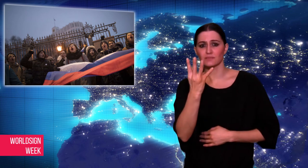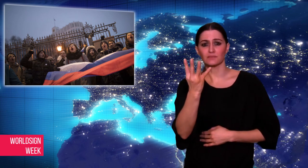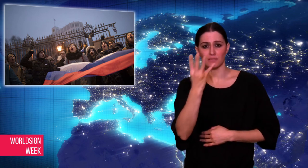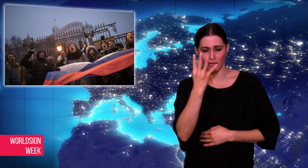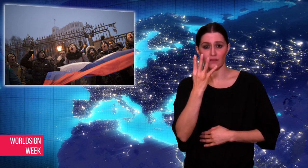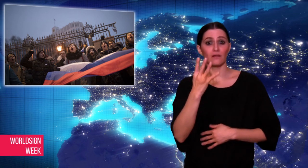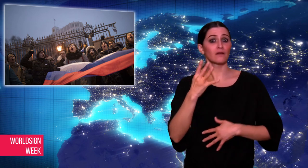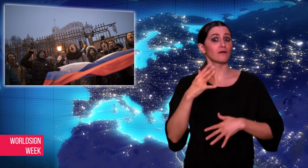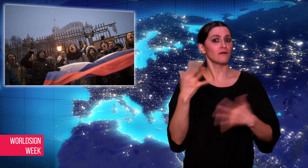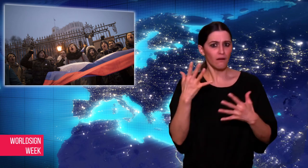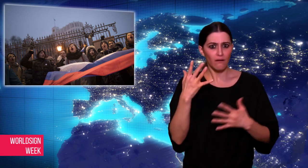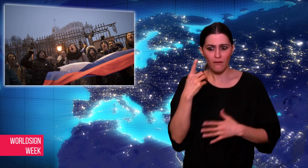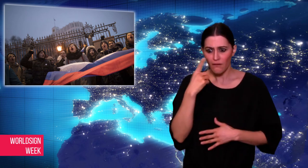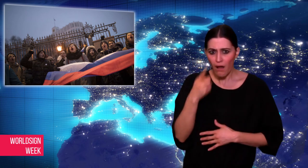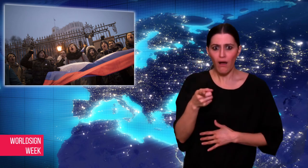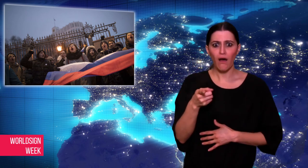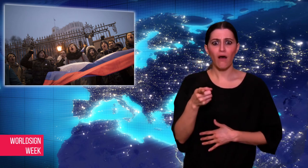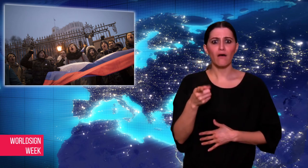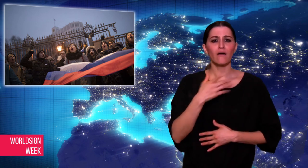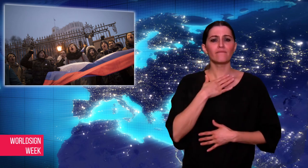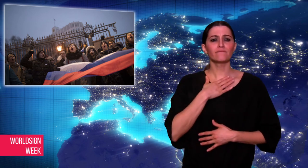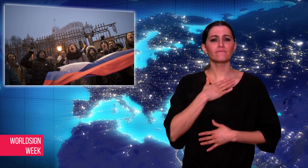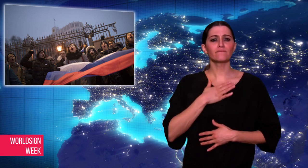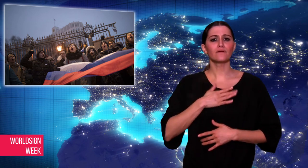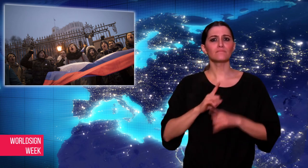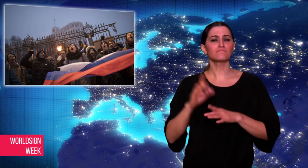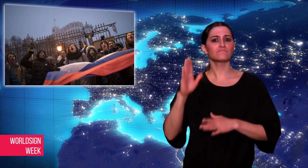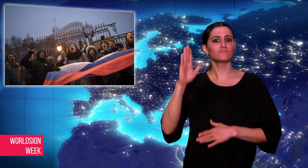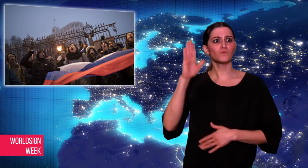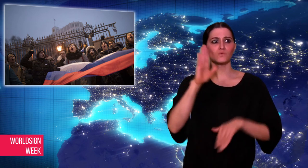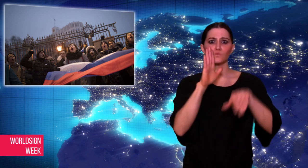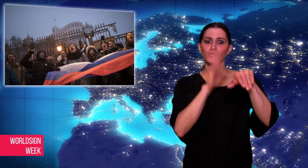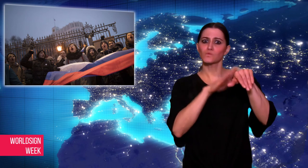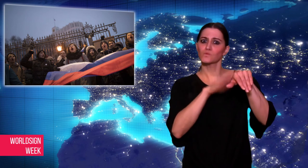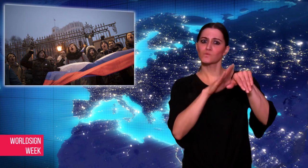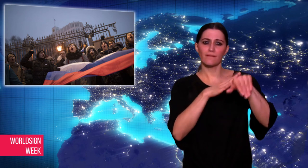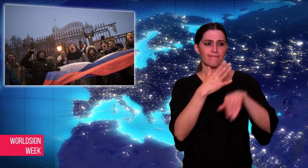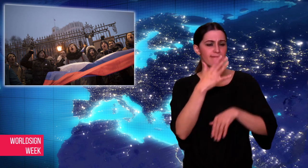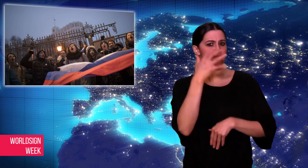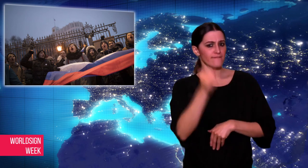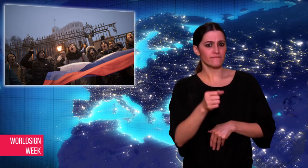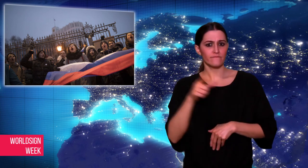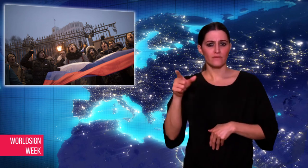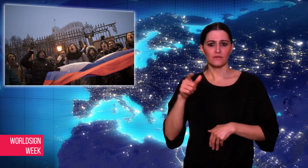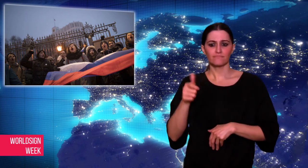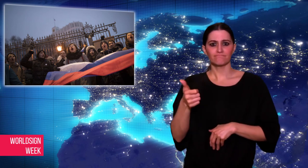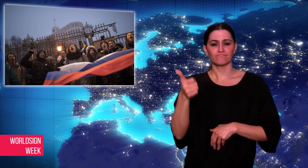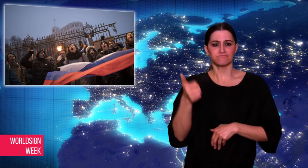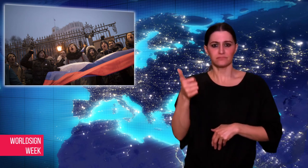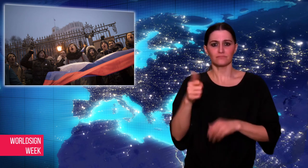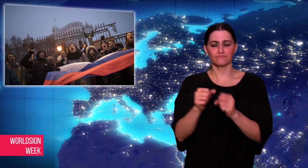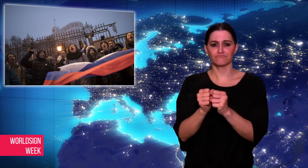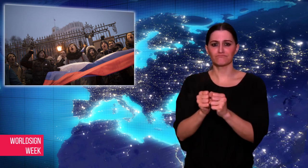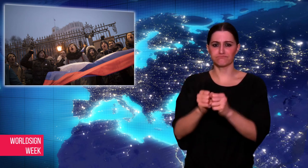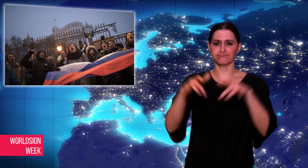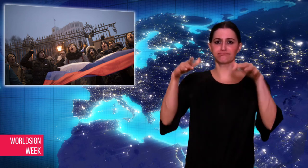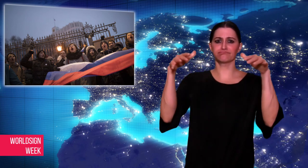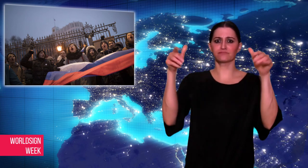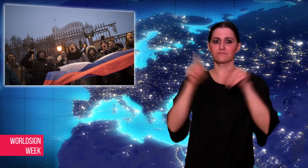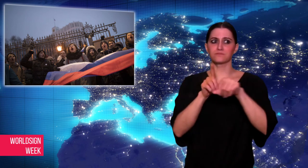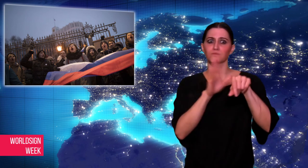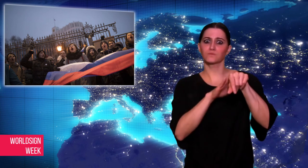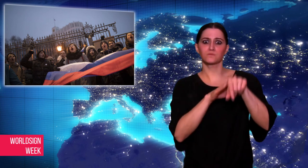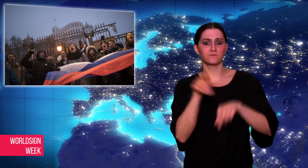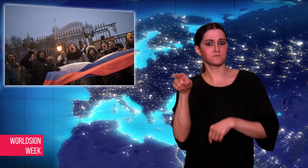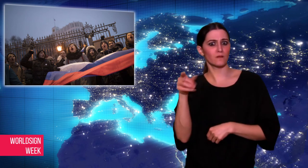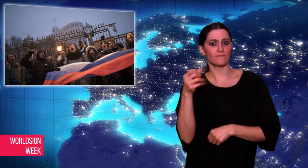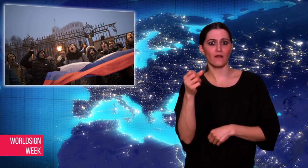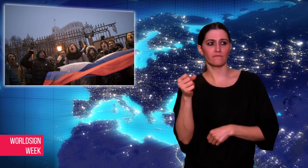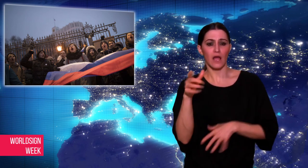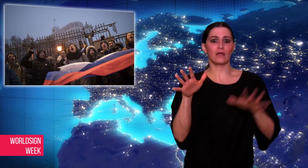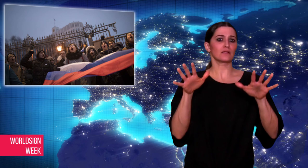Navalny’s campaign headquarters due to